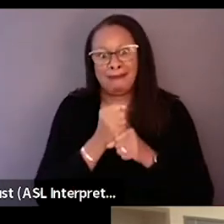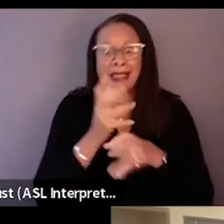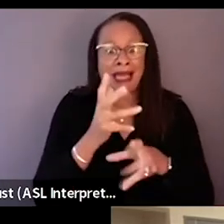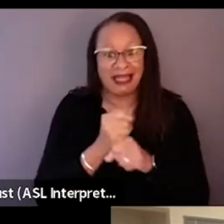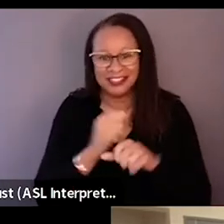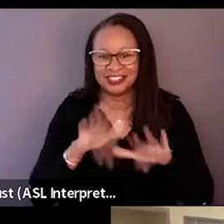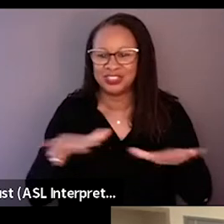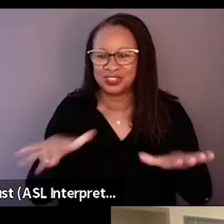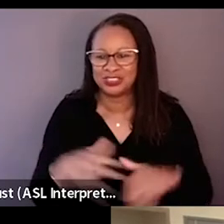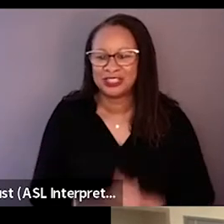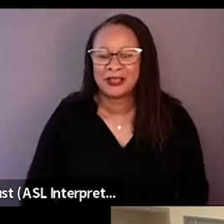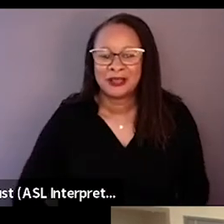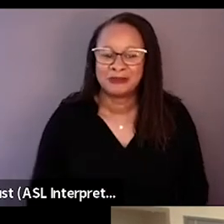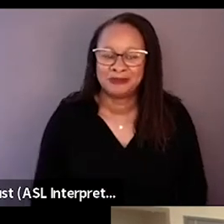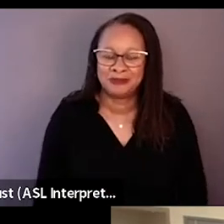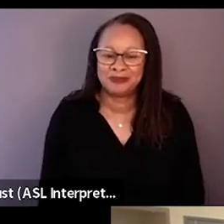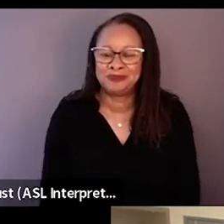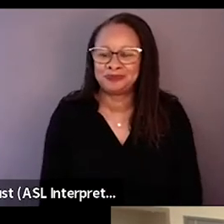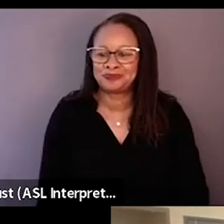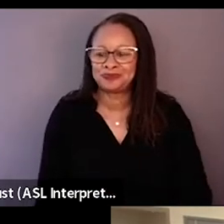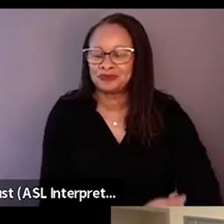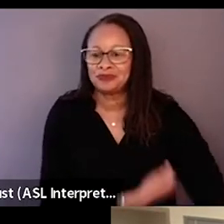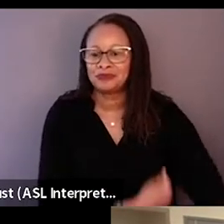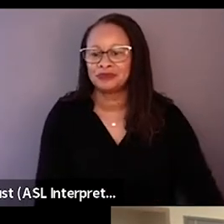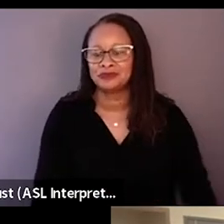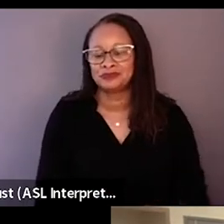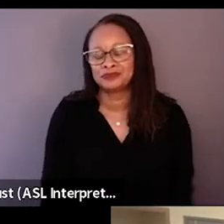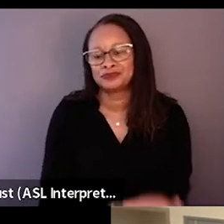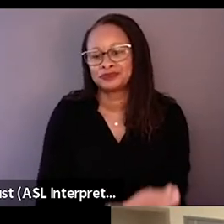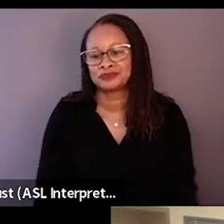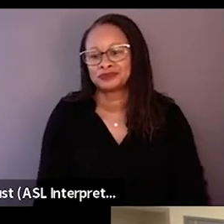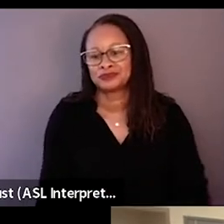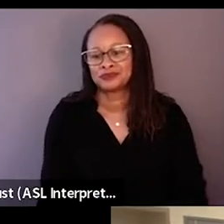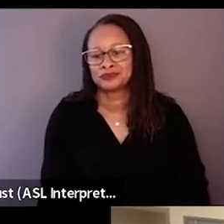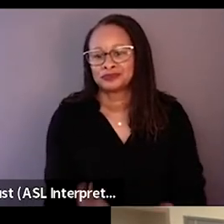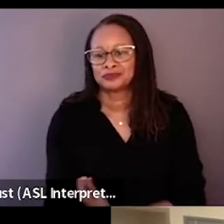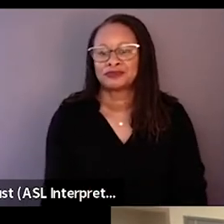And it was a moment that you have a lot of doubt at beginning,